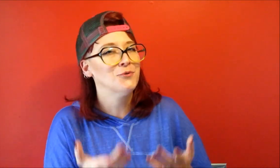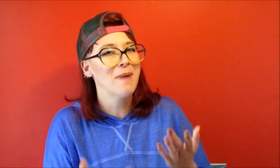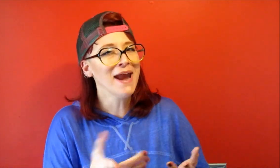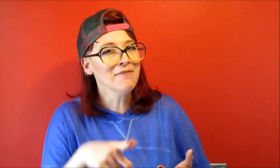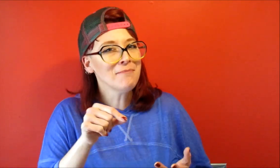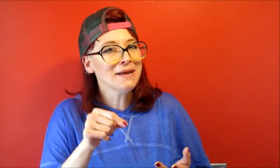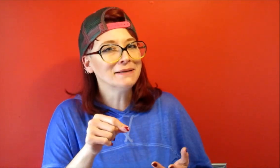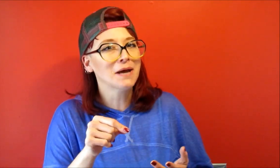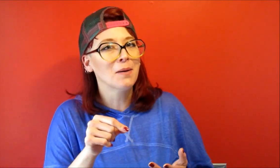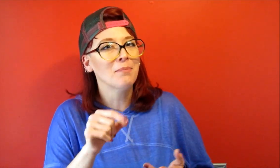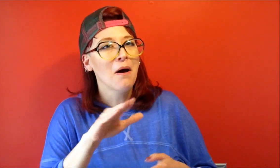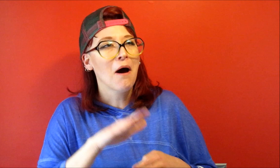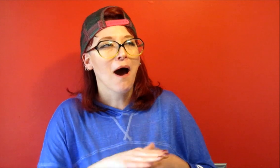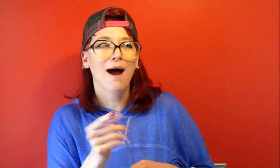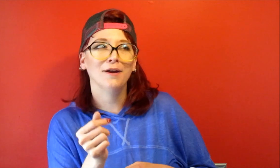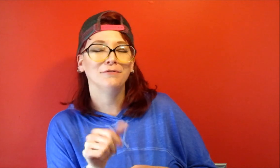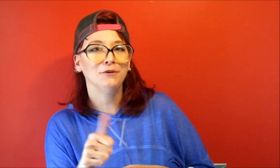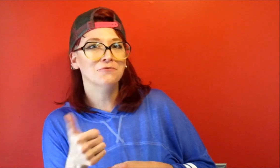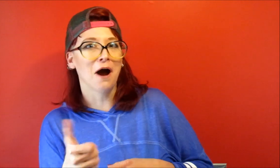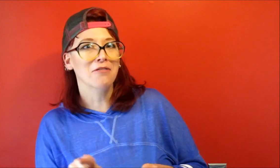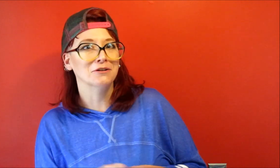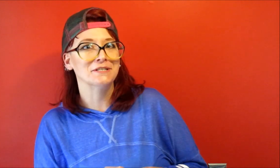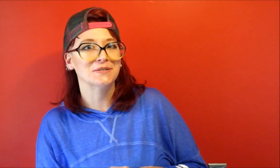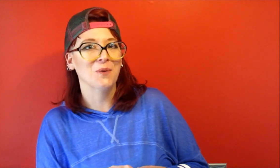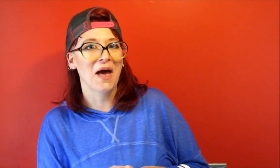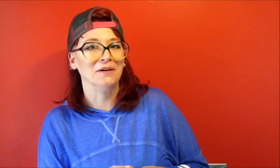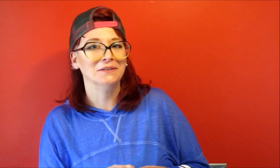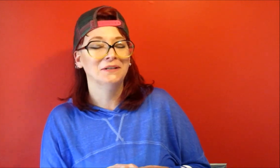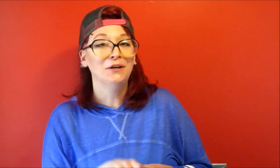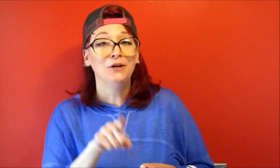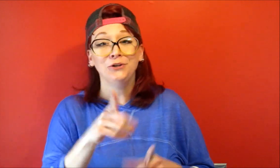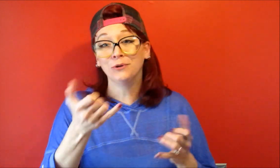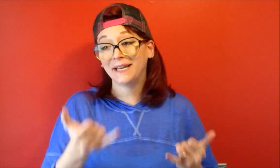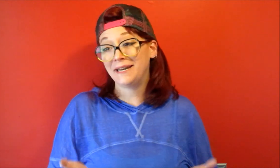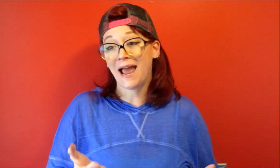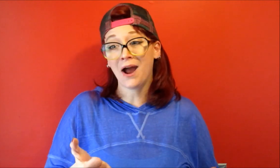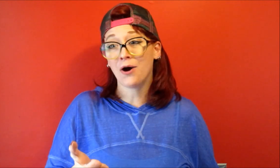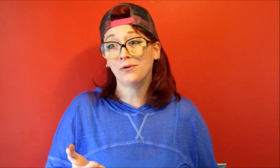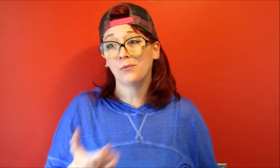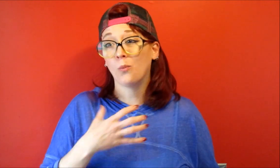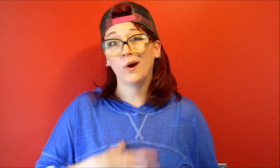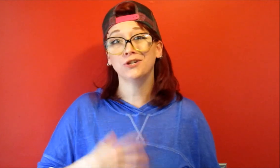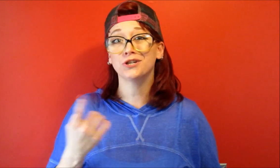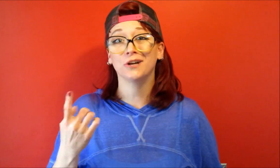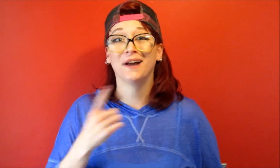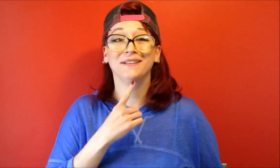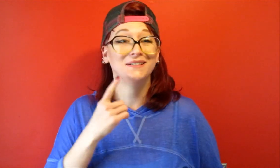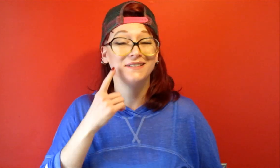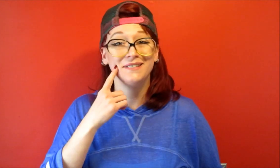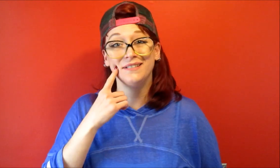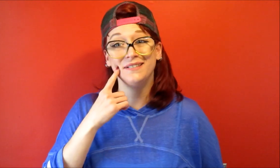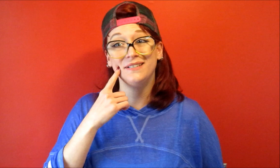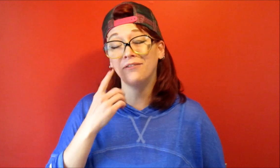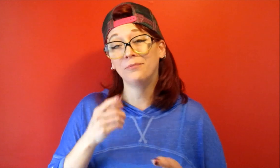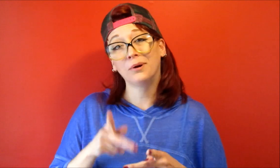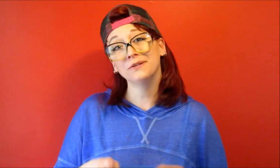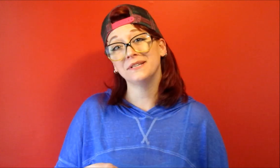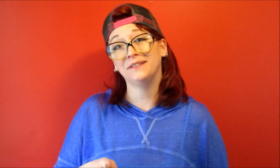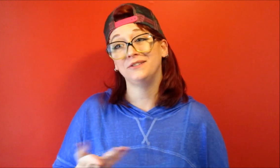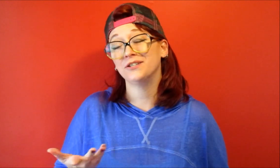may have picked up on a few others as well you can now wish a deaf person just